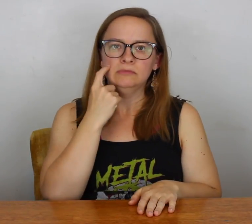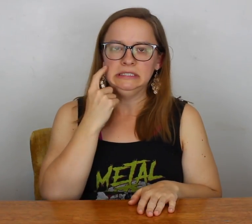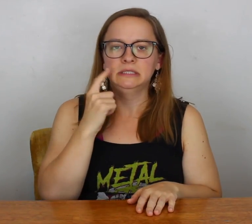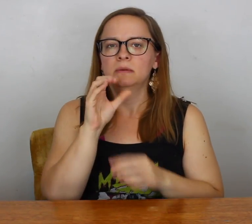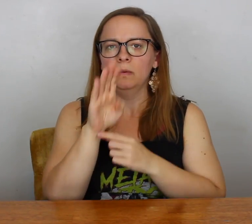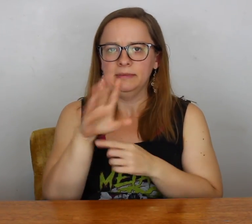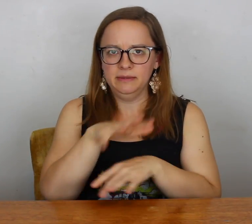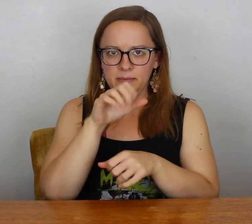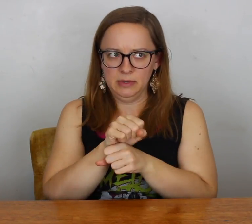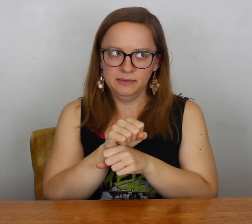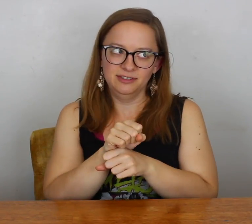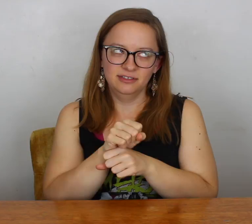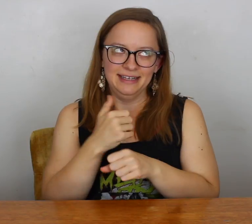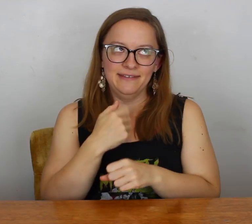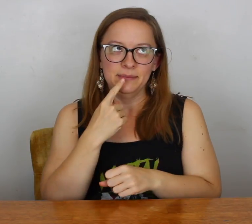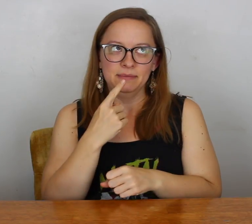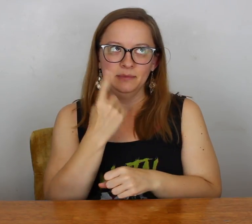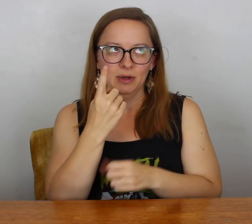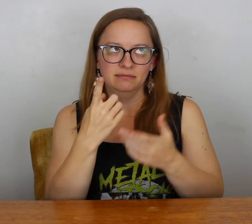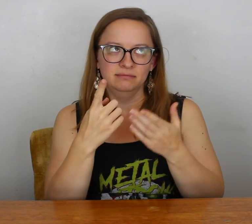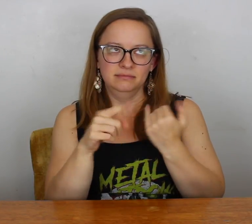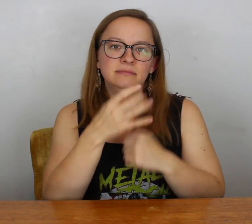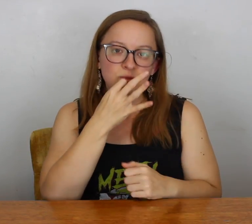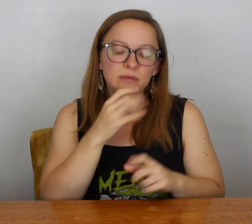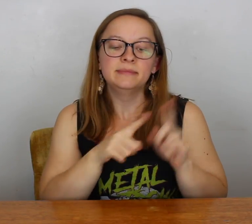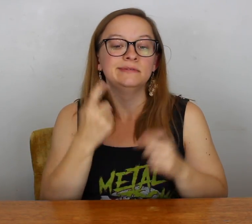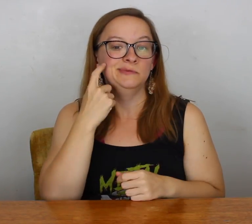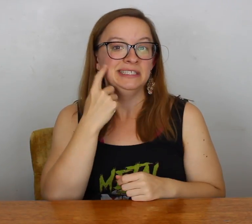Recently at my OB appointment, which I'll have another one soon,